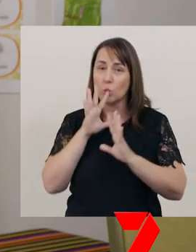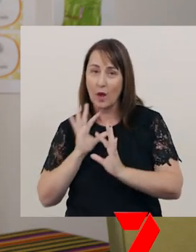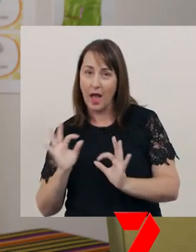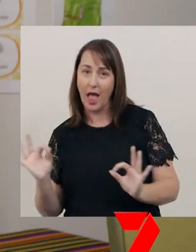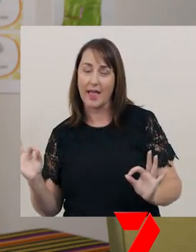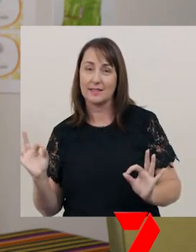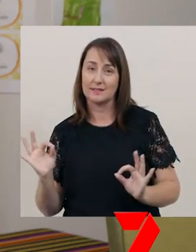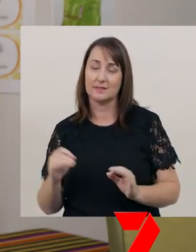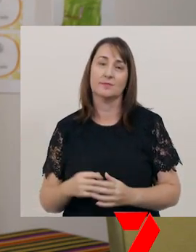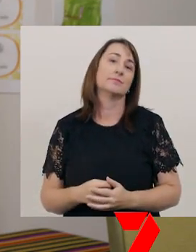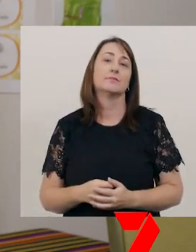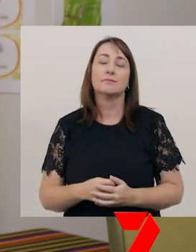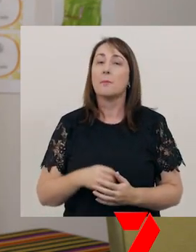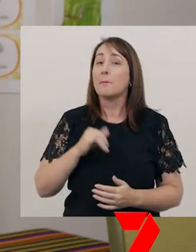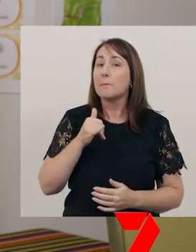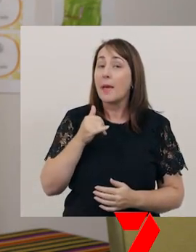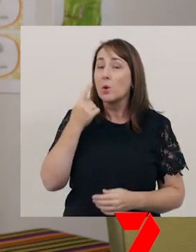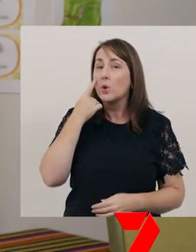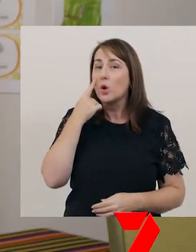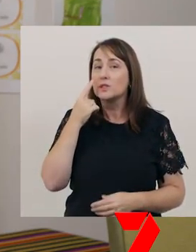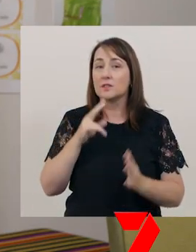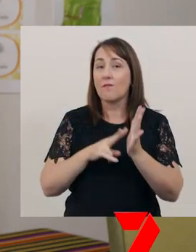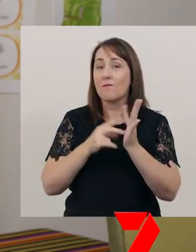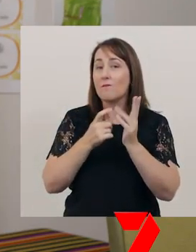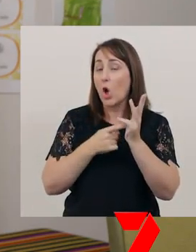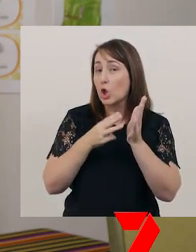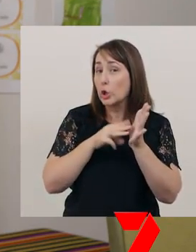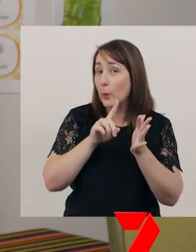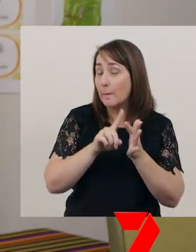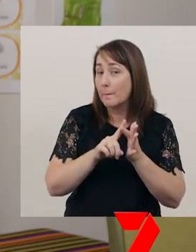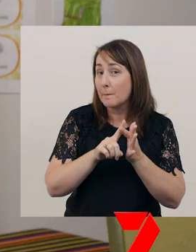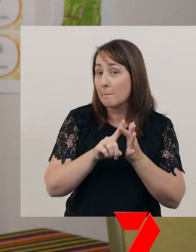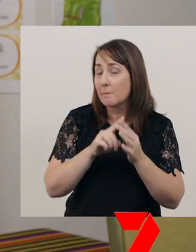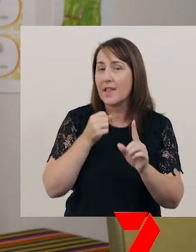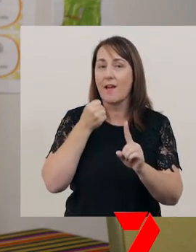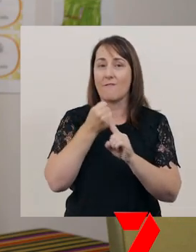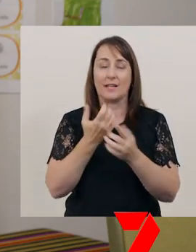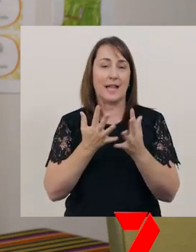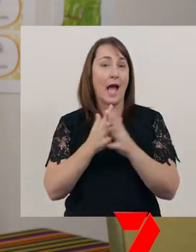You probably noticed how the volume you used had an effect on the way it sounded,